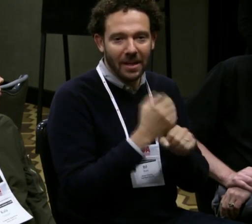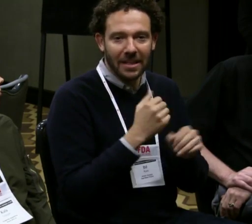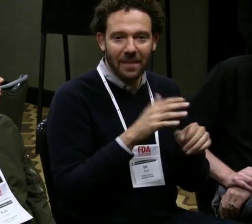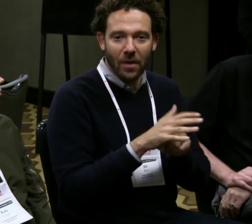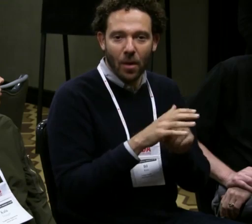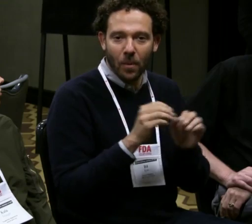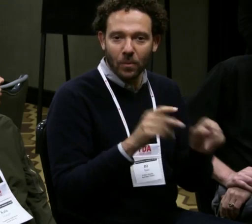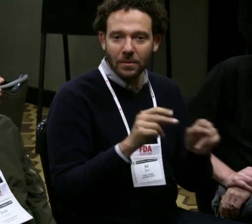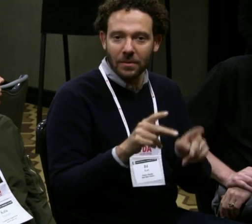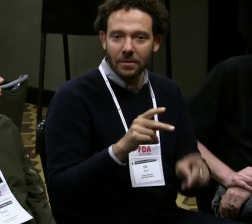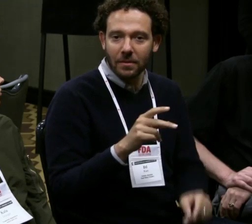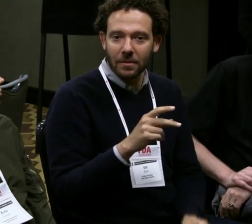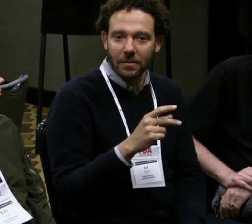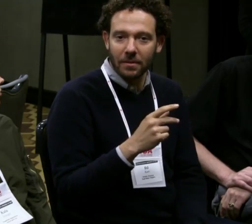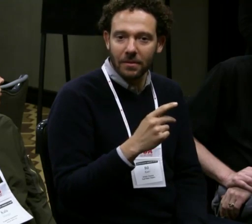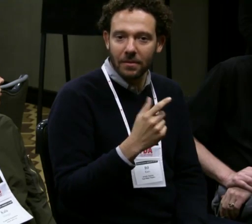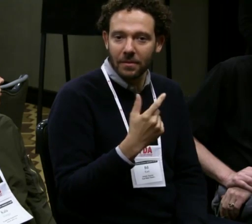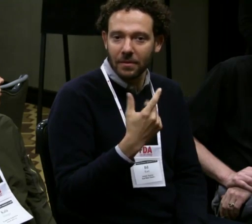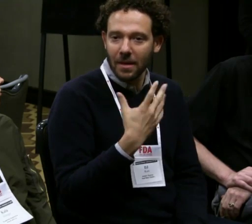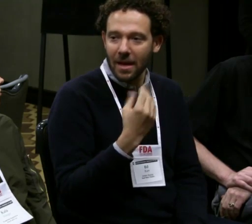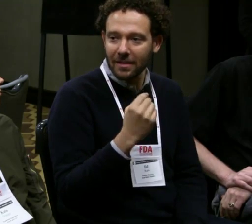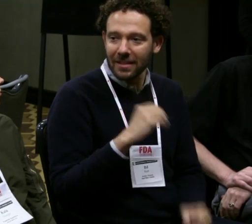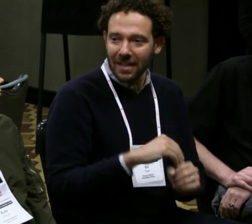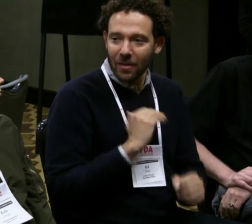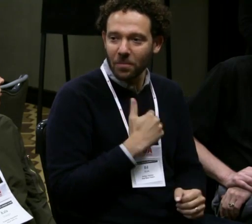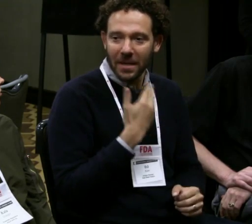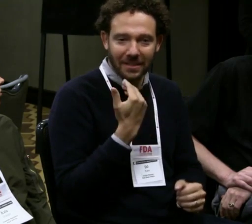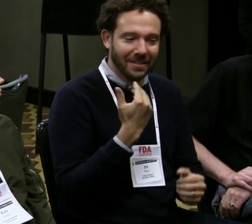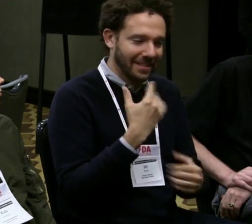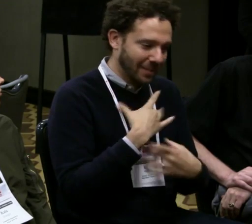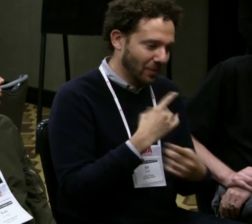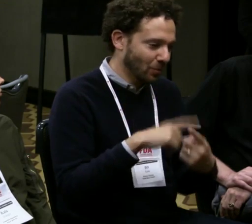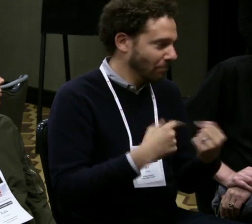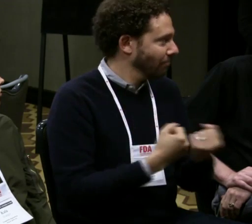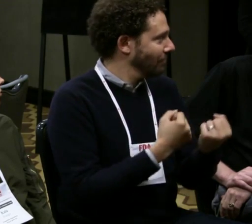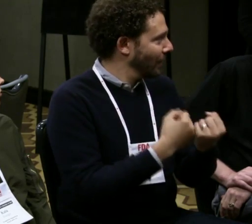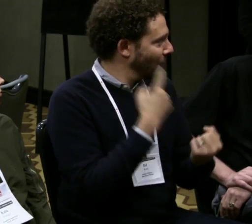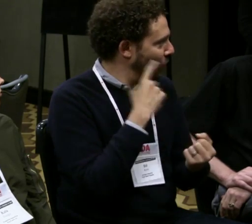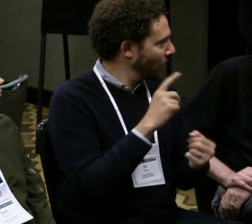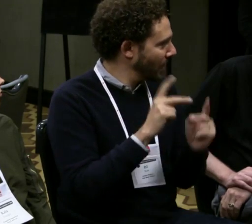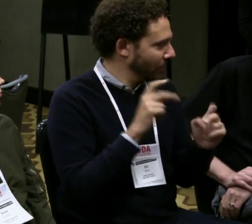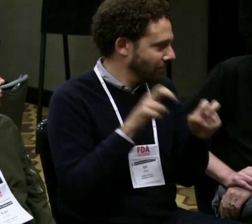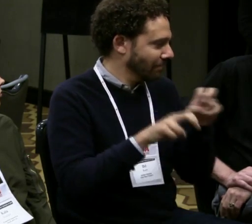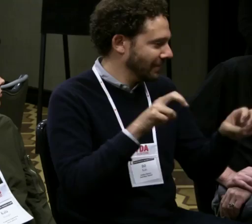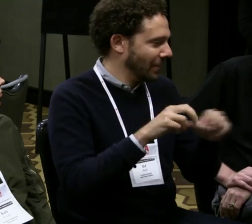people that are very enthusiastic to get involved but don't have many opportunities to do so.